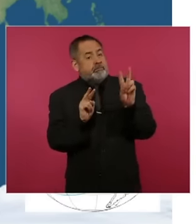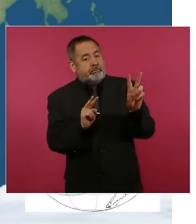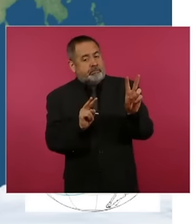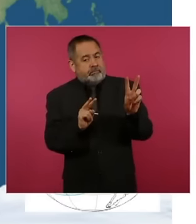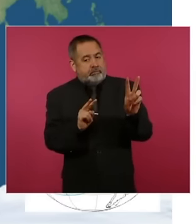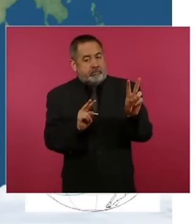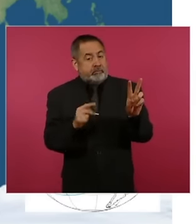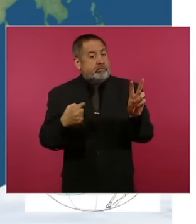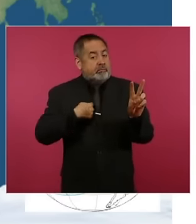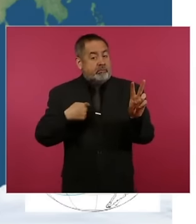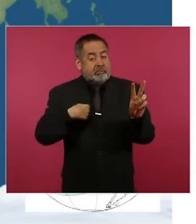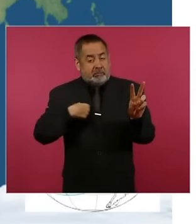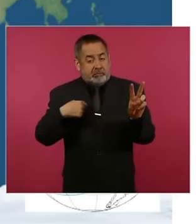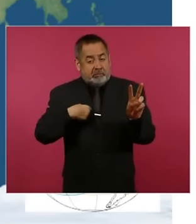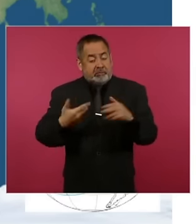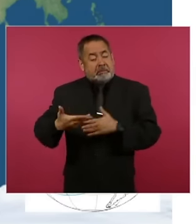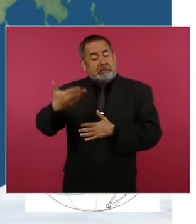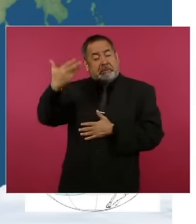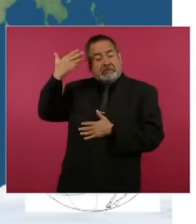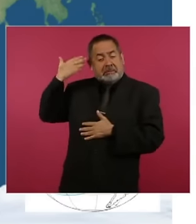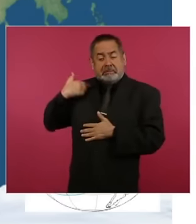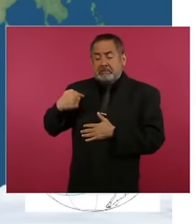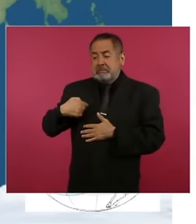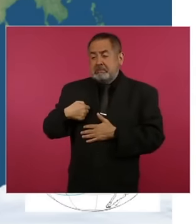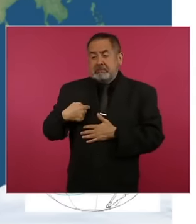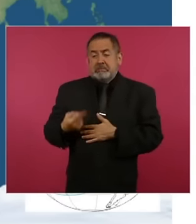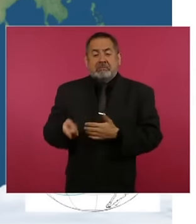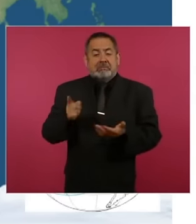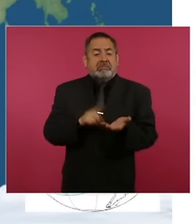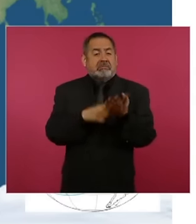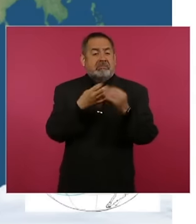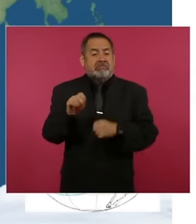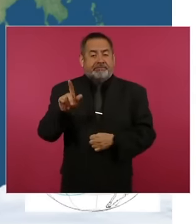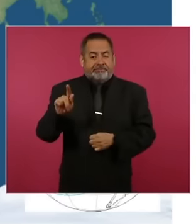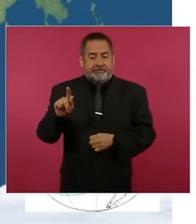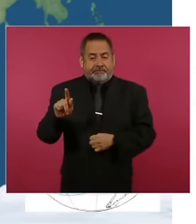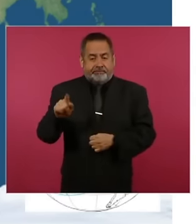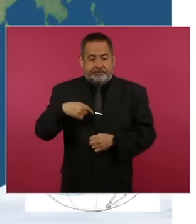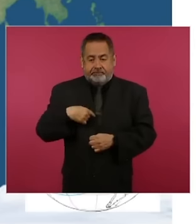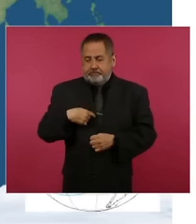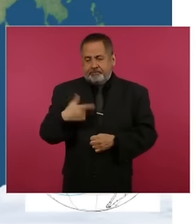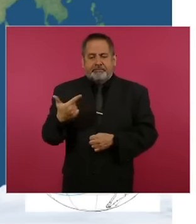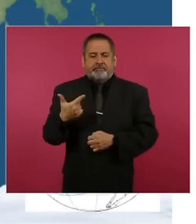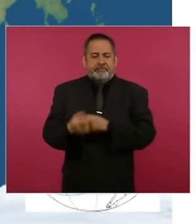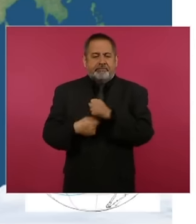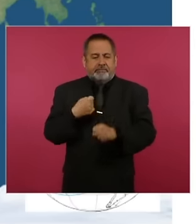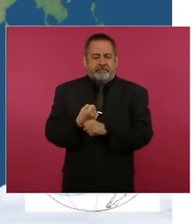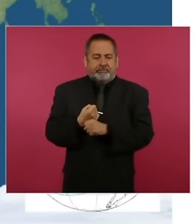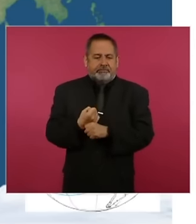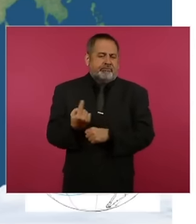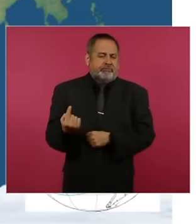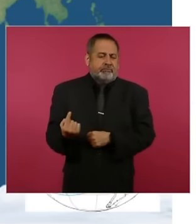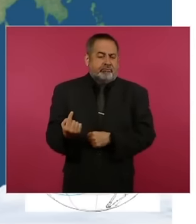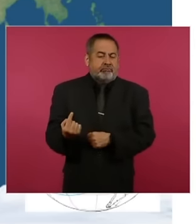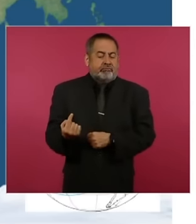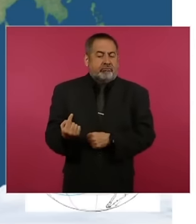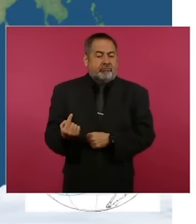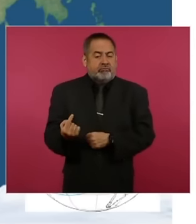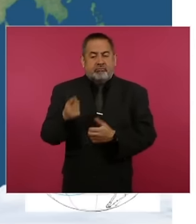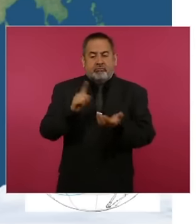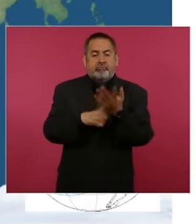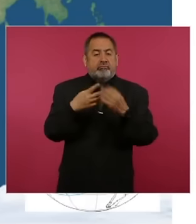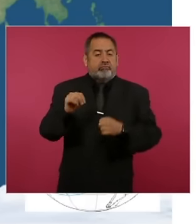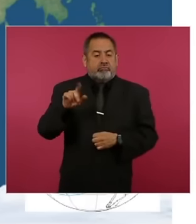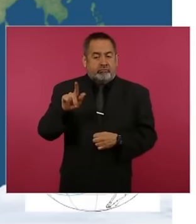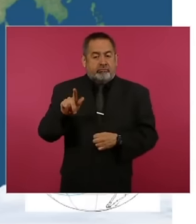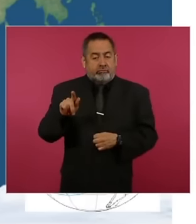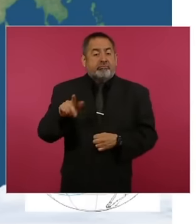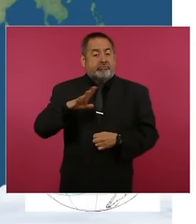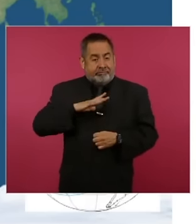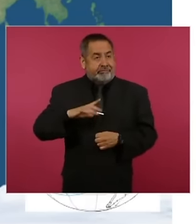the chance to see an eclipse It was in 1970 I was about 7 years old eh And in 1970 there was a total eclipse in which